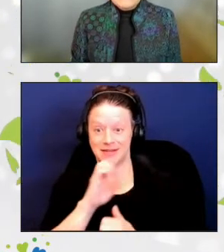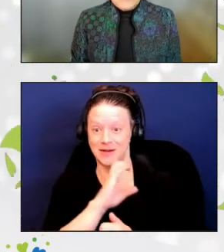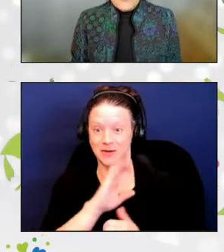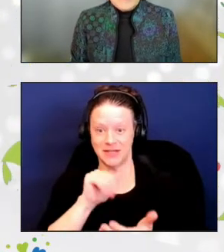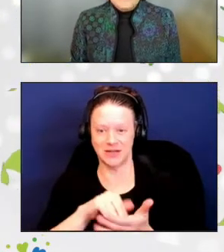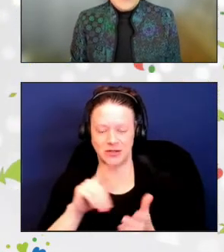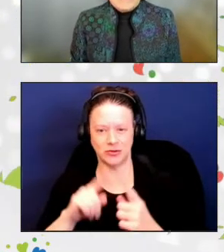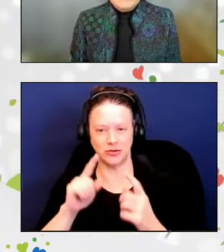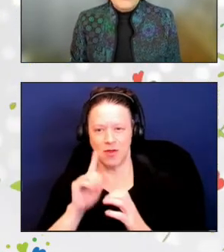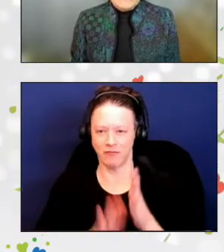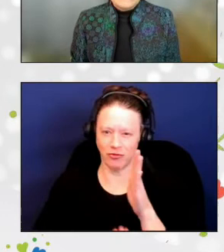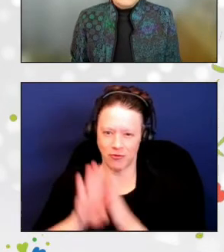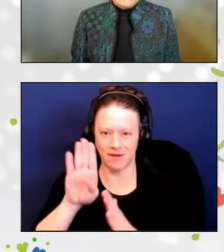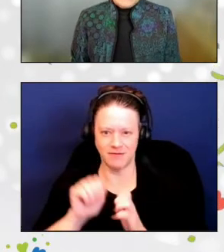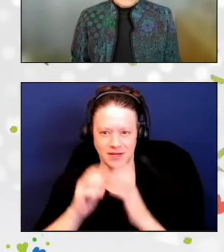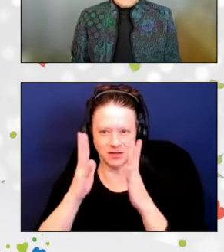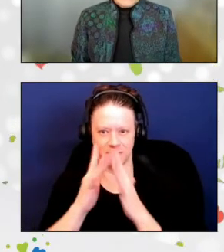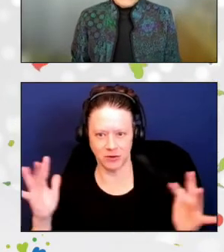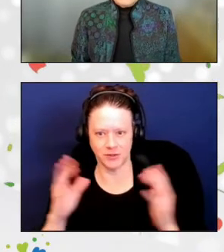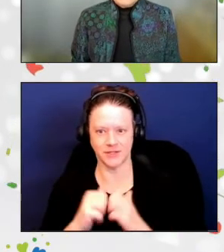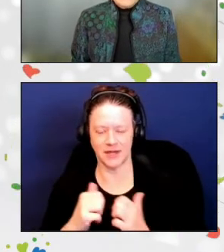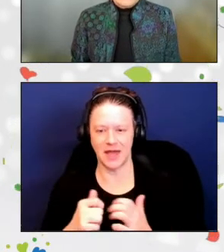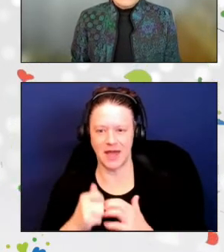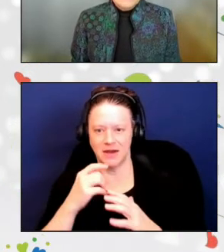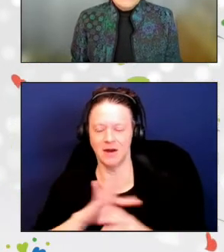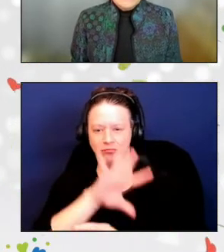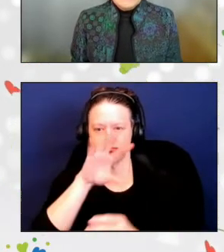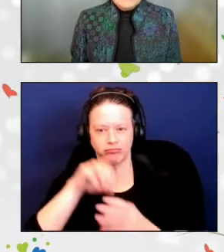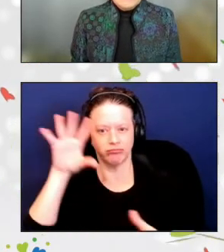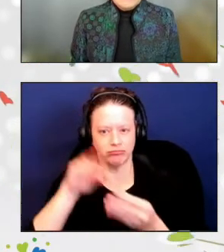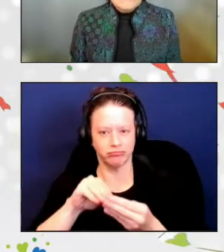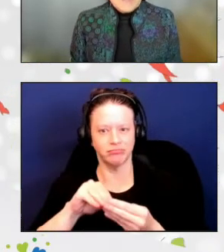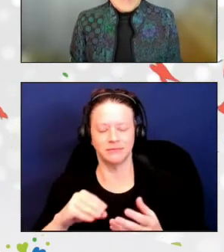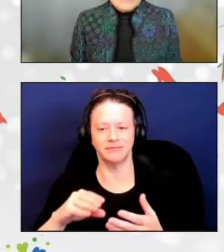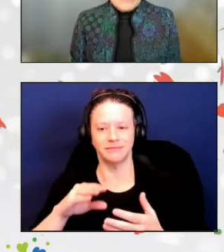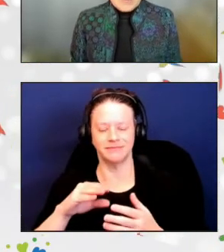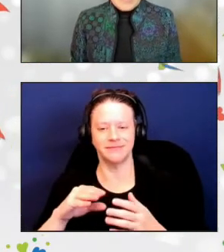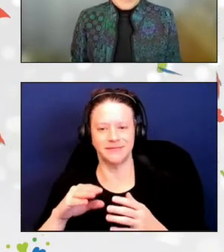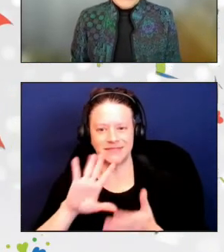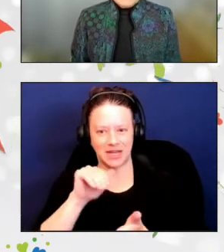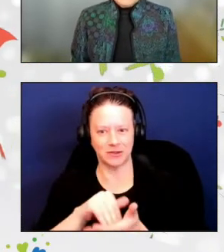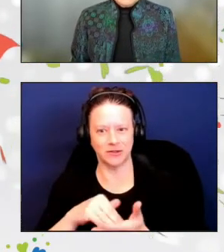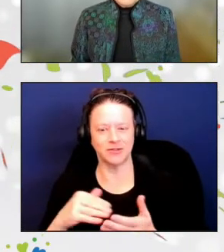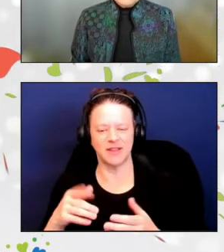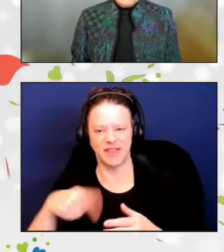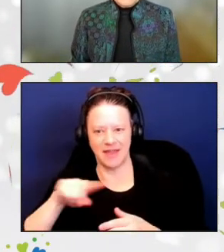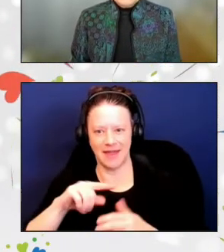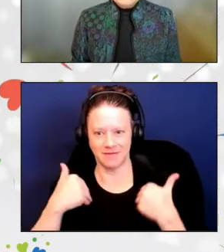and well-rounded wellness centers they are today. A few examples from her colleagues.